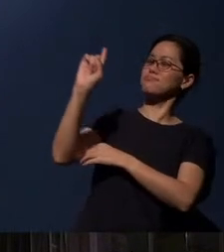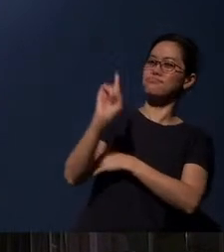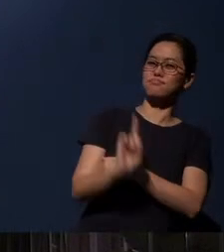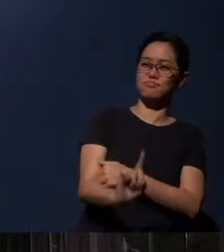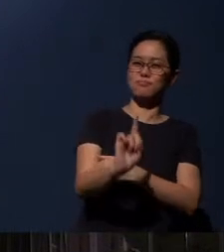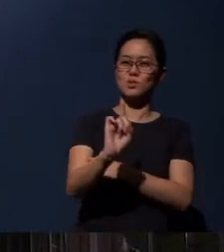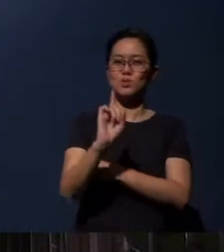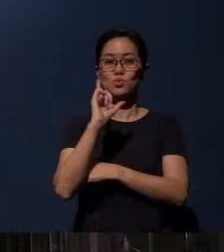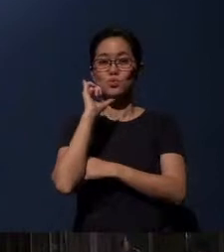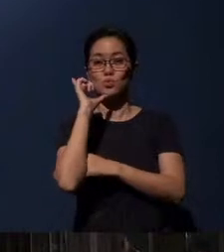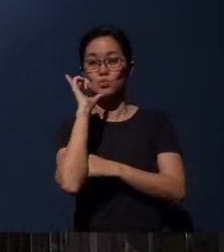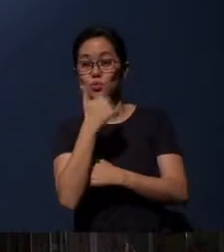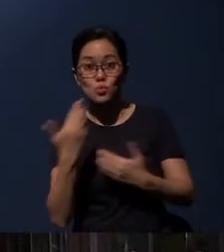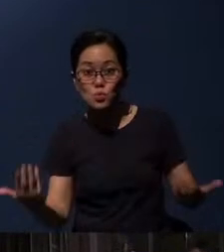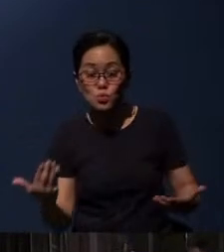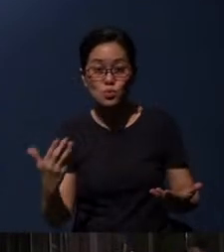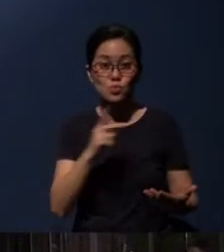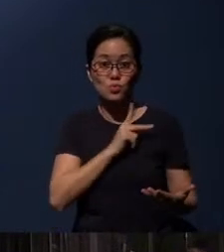Who is this King of glory?